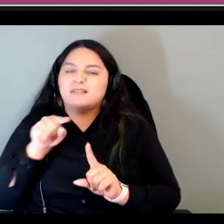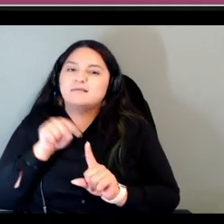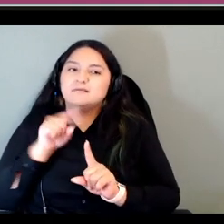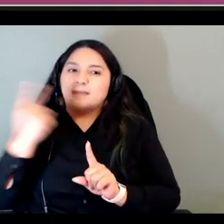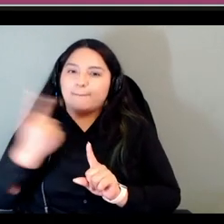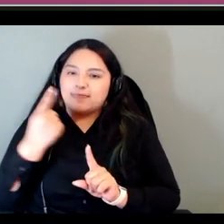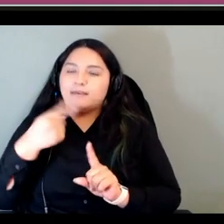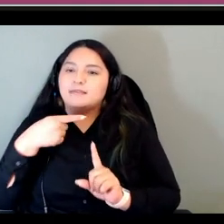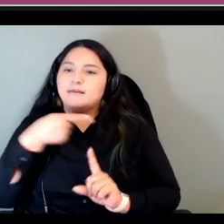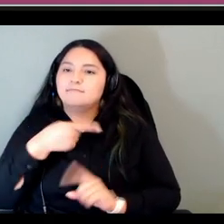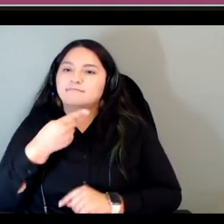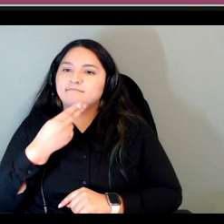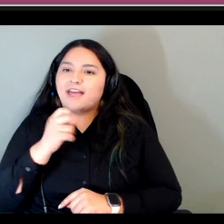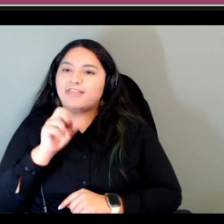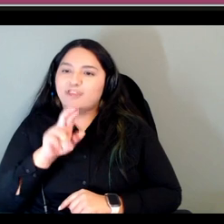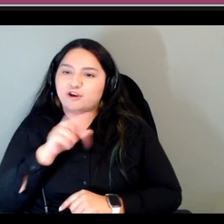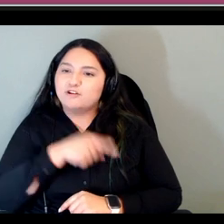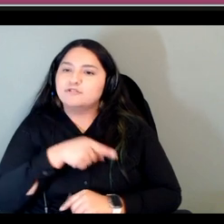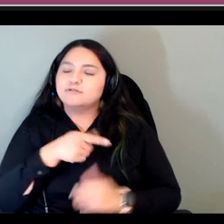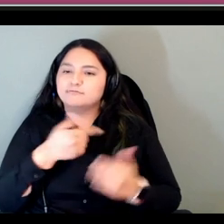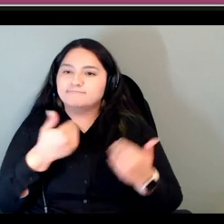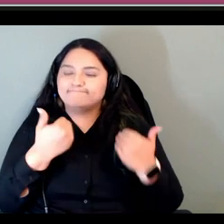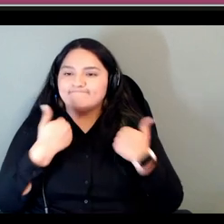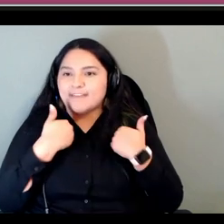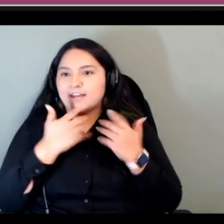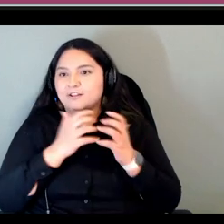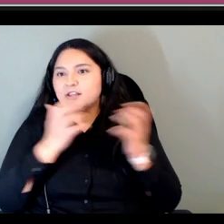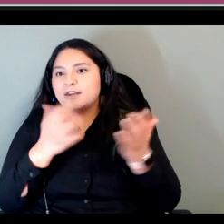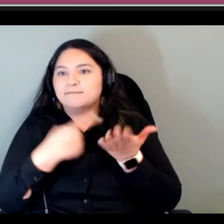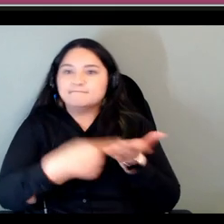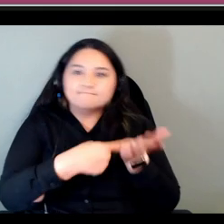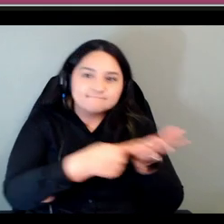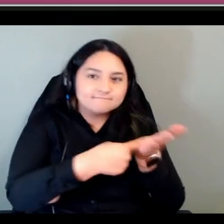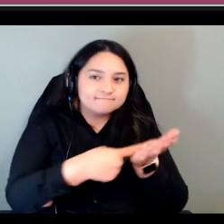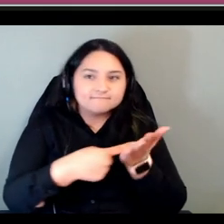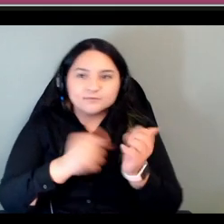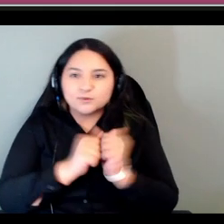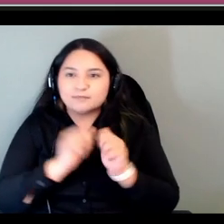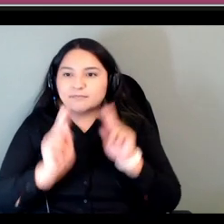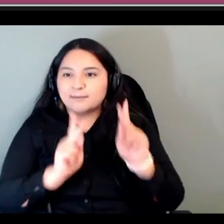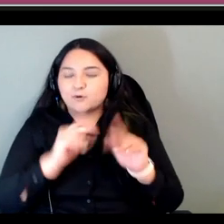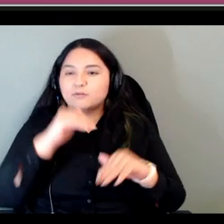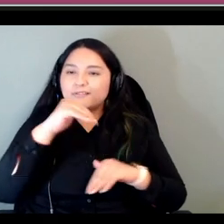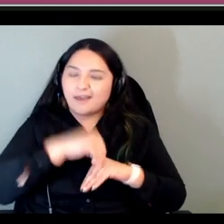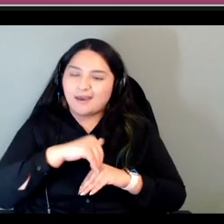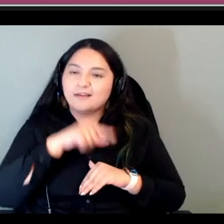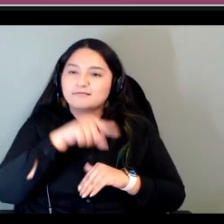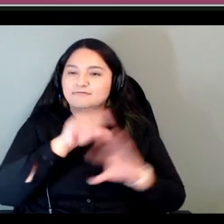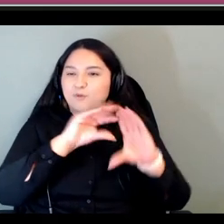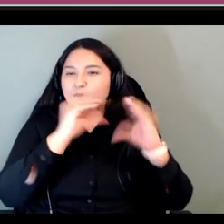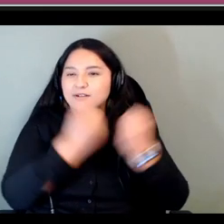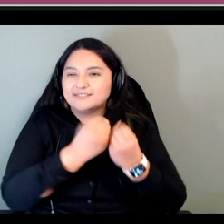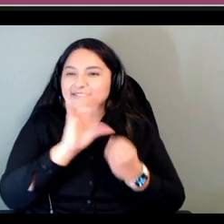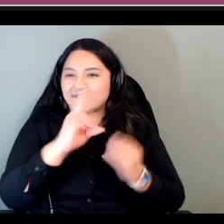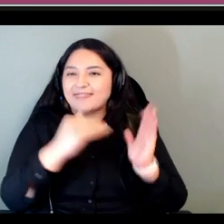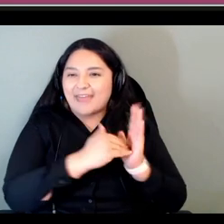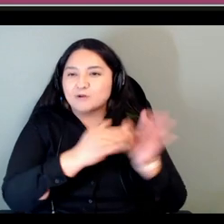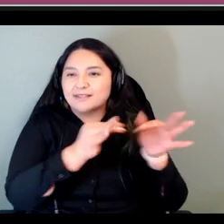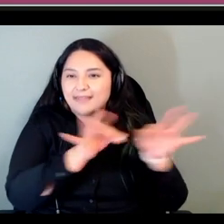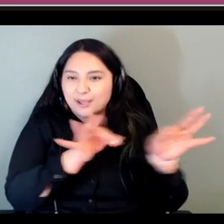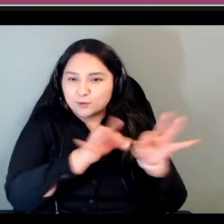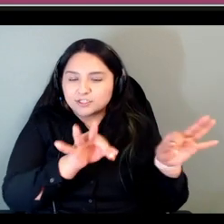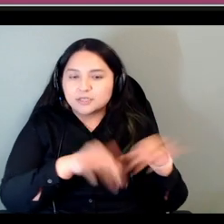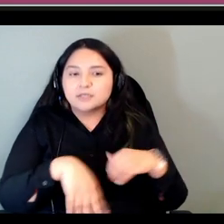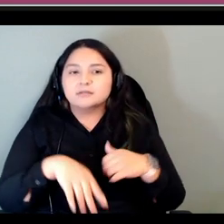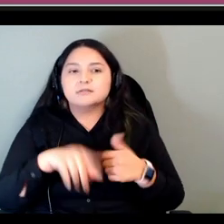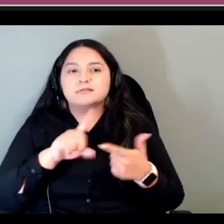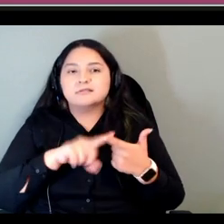of extended conversations with um folks at 7 000 languages and then the nrc uh to talk